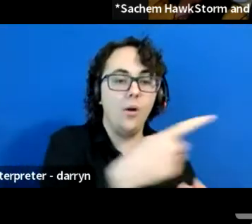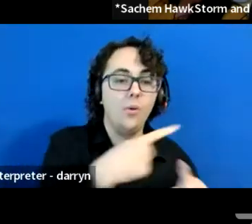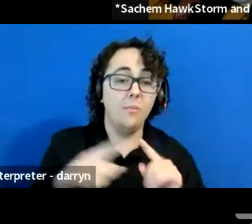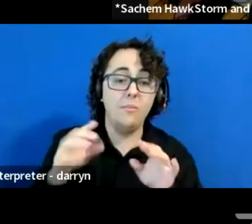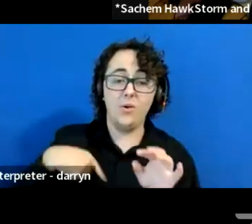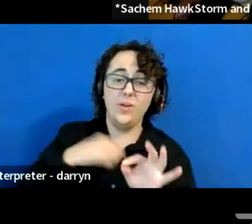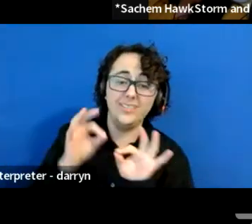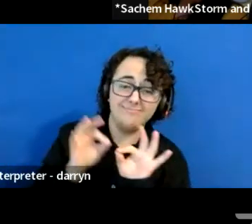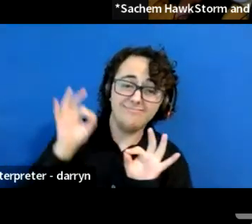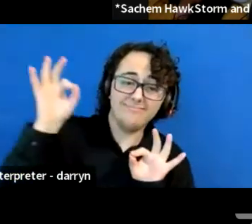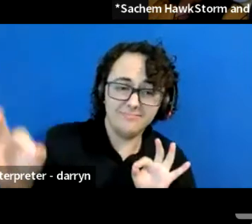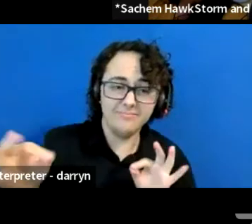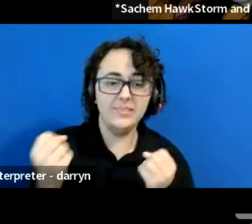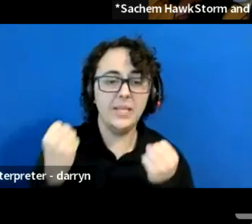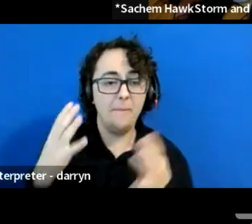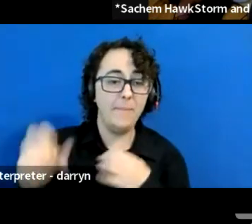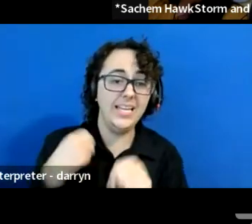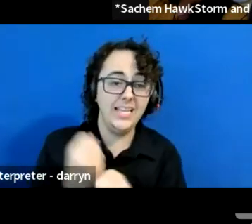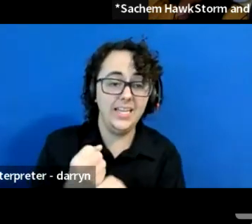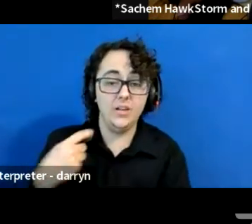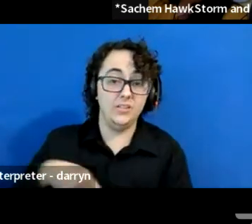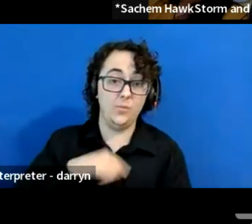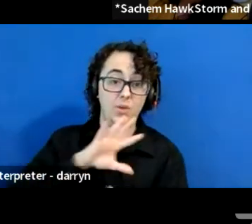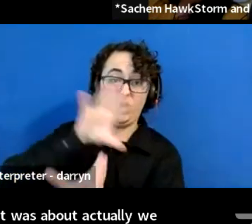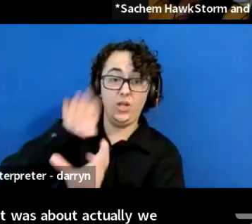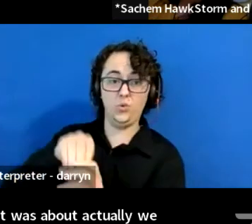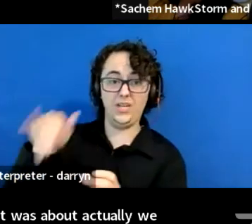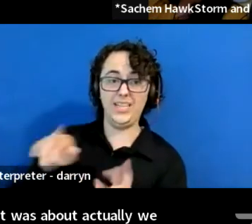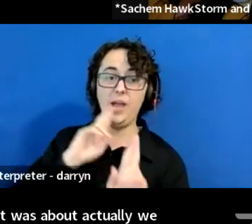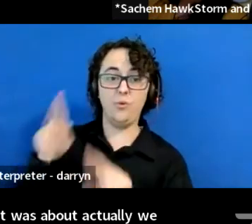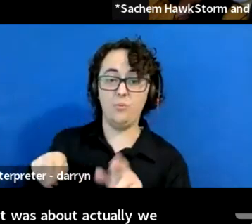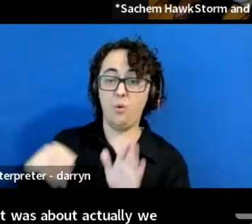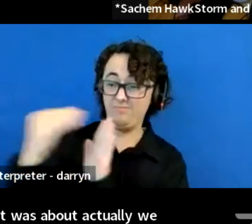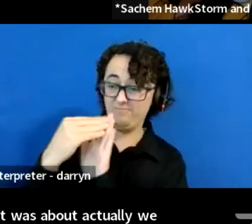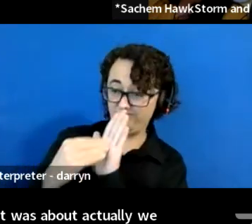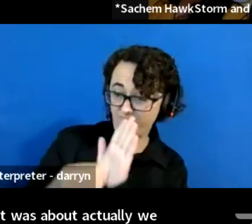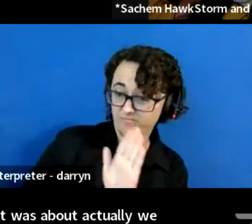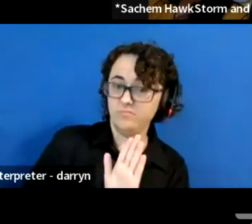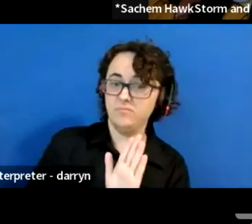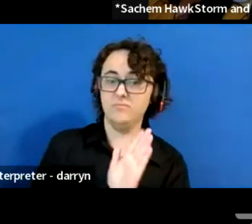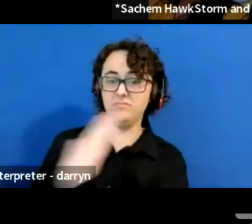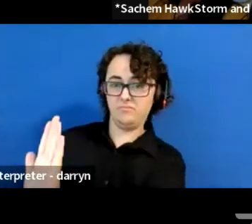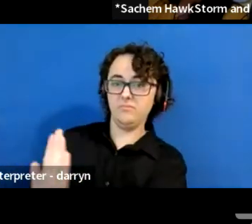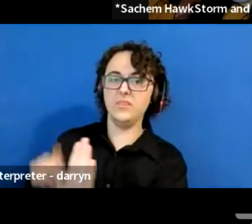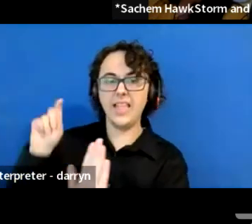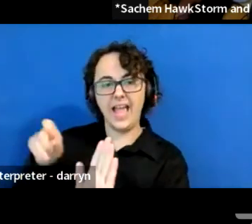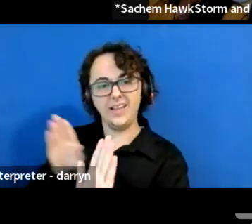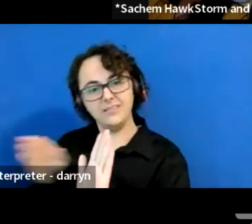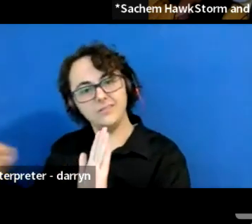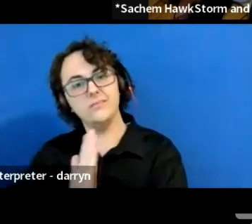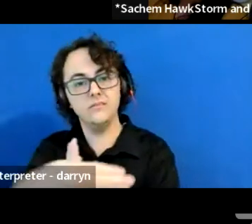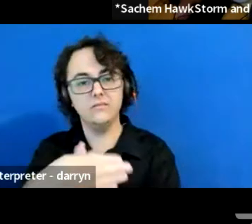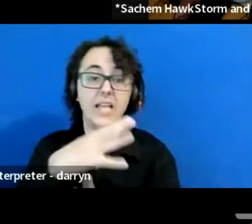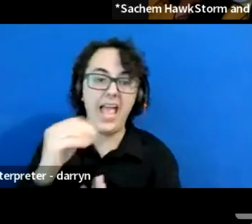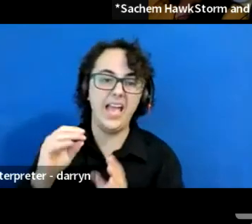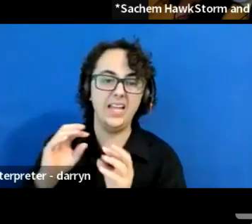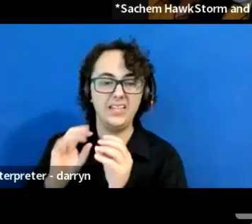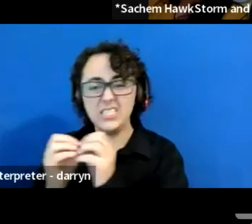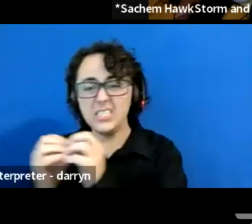we were included in that report. So yeah, I mean, we just been rolling along and doing good stuff we have now that piece of property